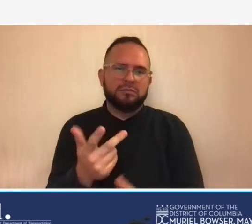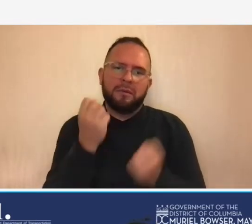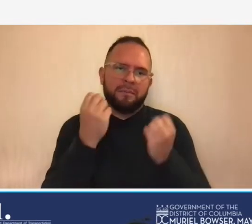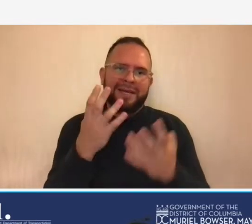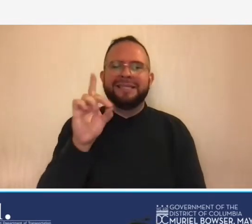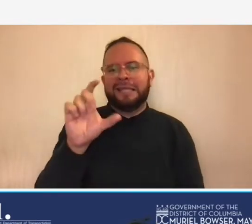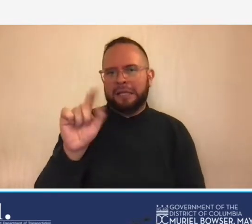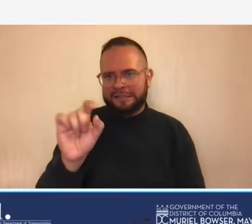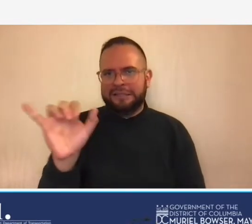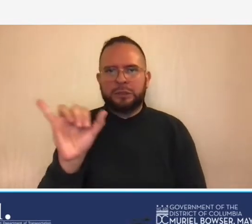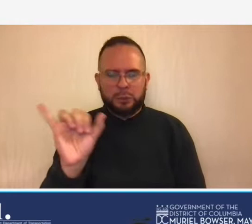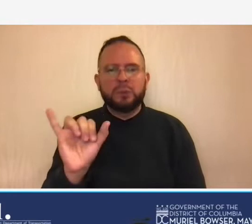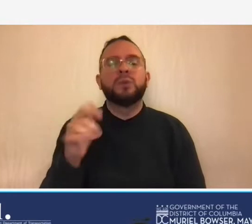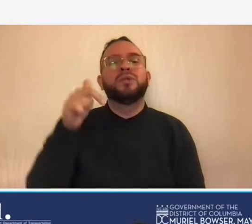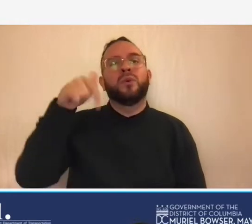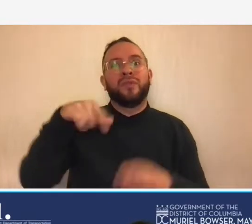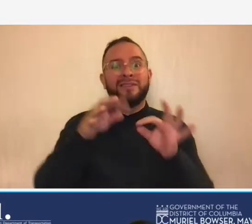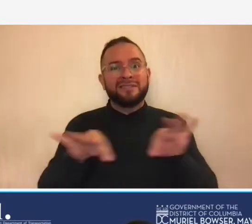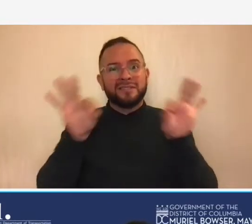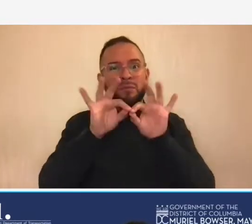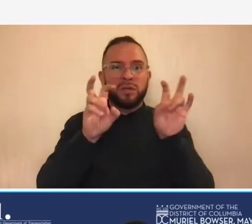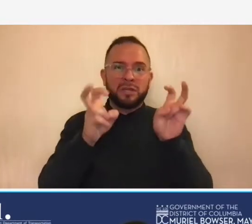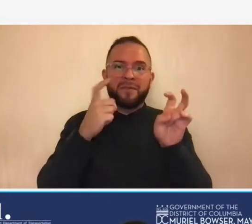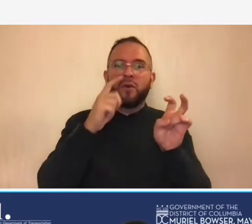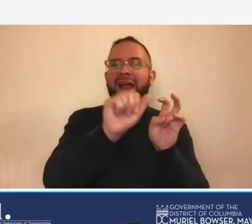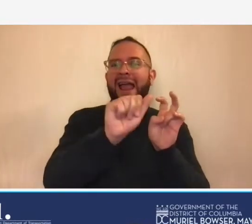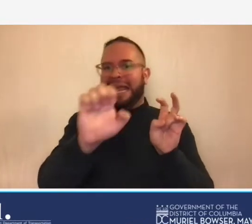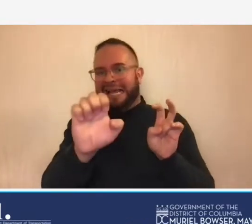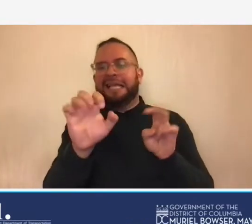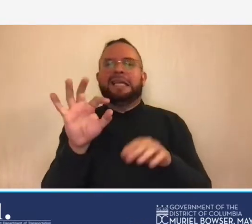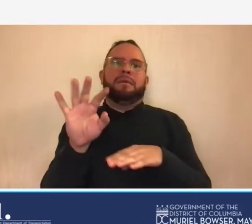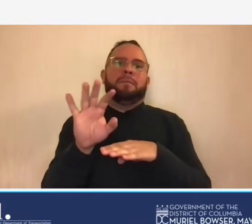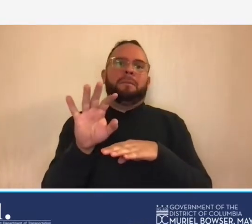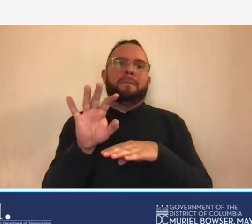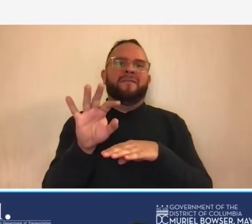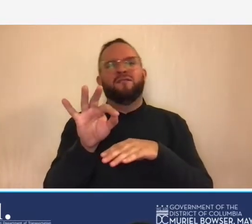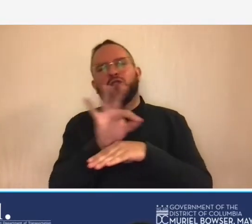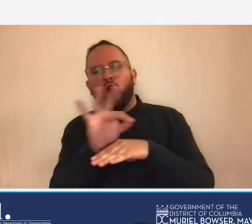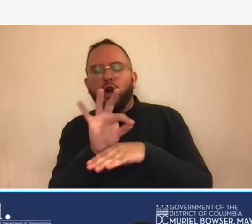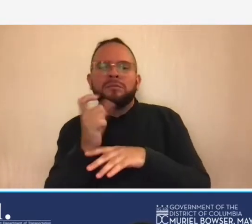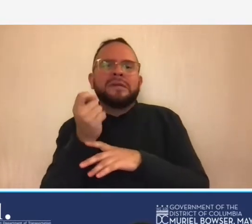is an important topic for a e firms to understand whether or not you do business with ddot or you do